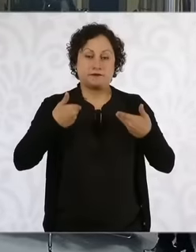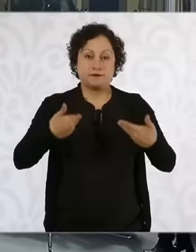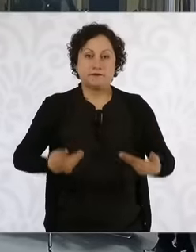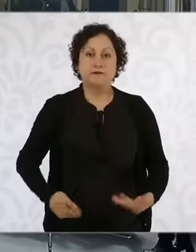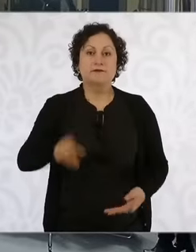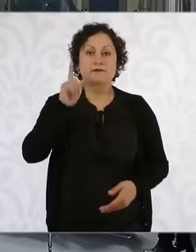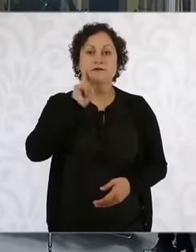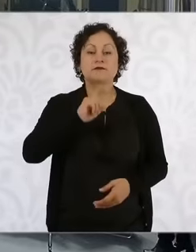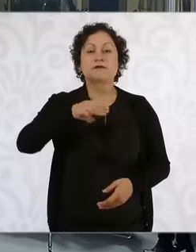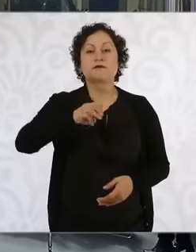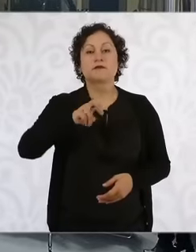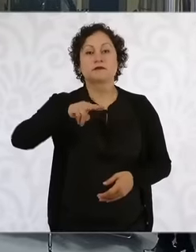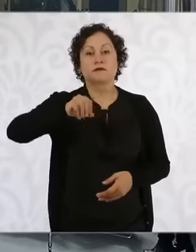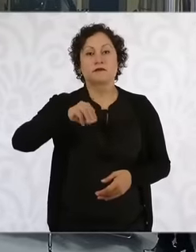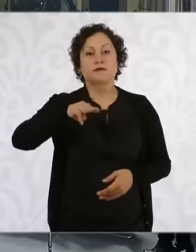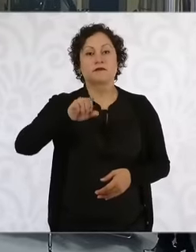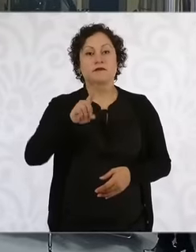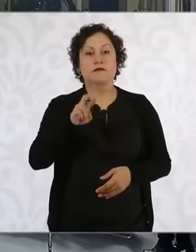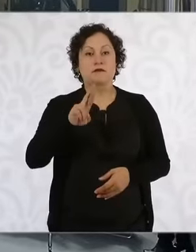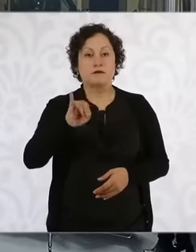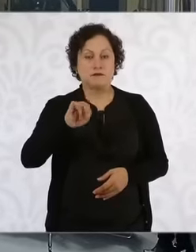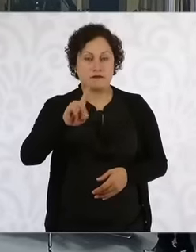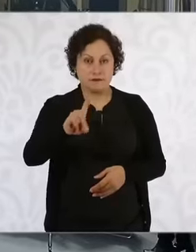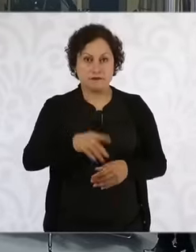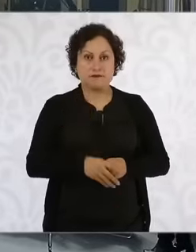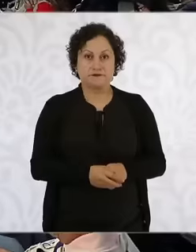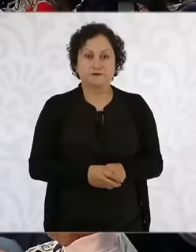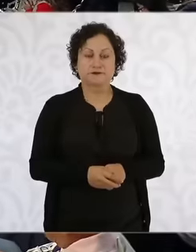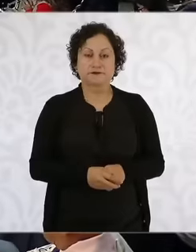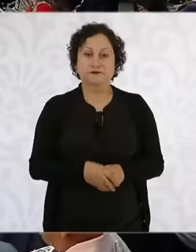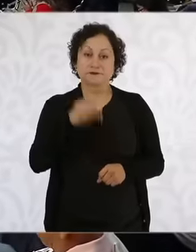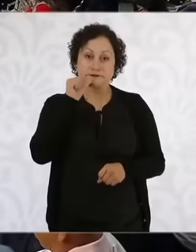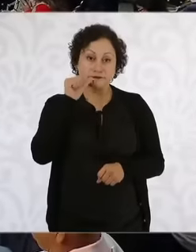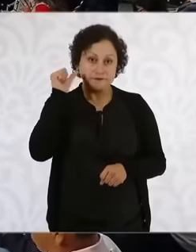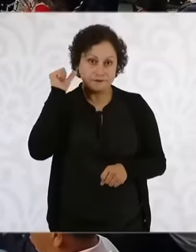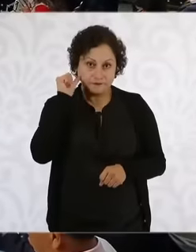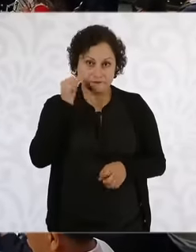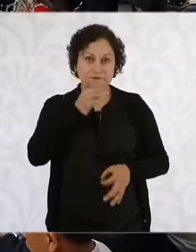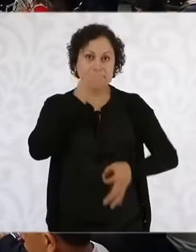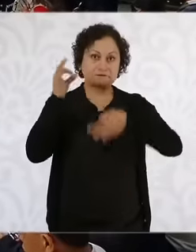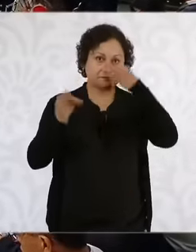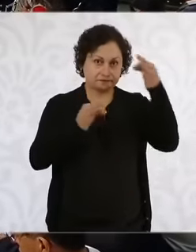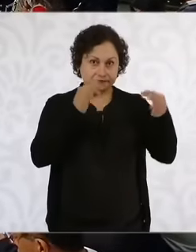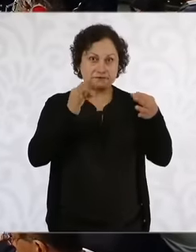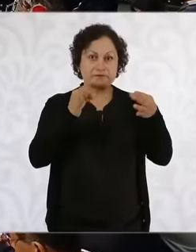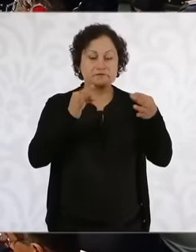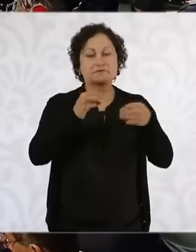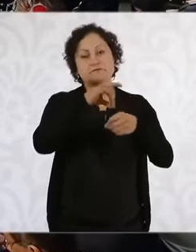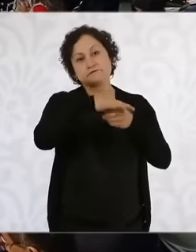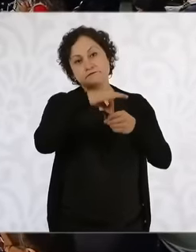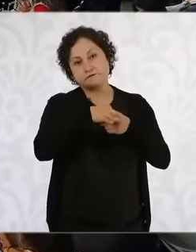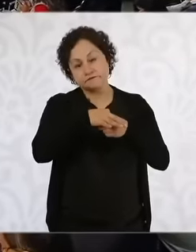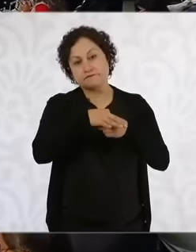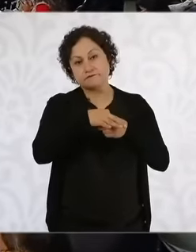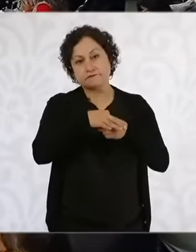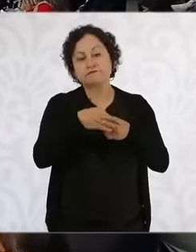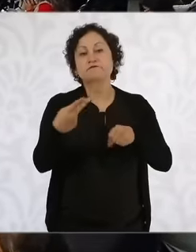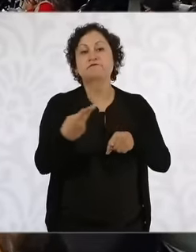Well, yesterday after the announcement, well, how the elections progressed, well, the peso depreciated,